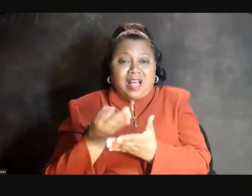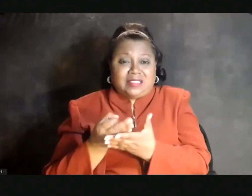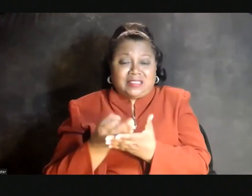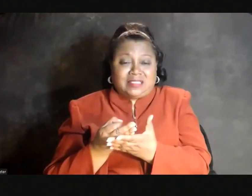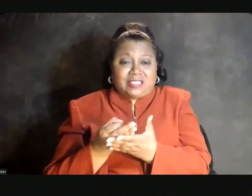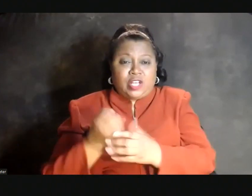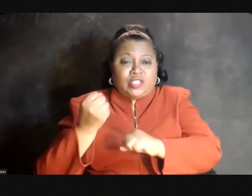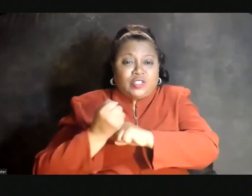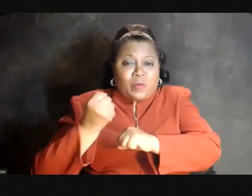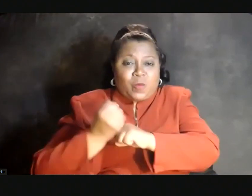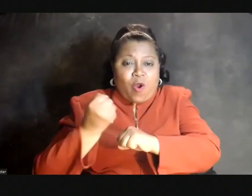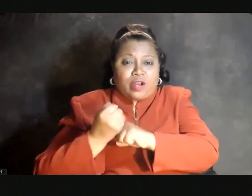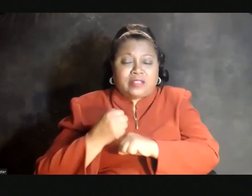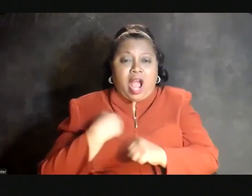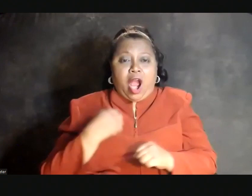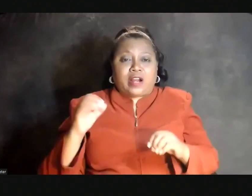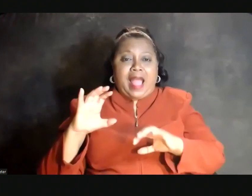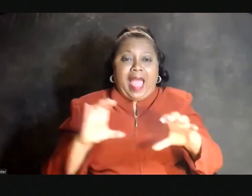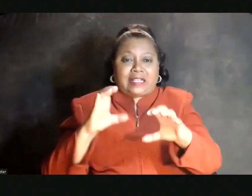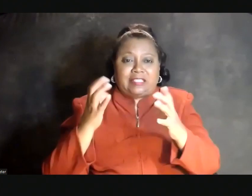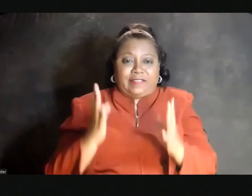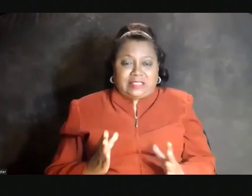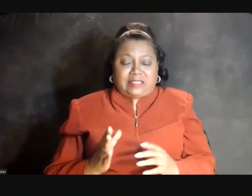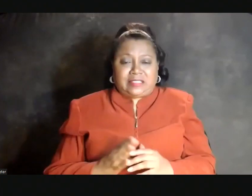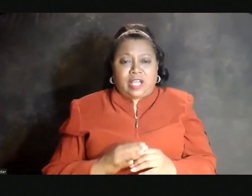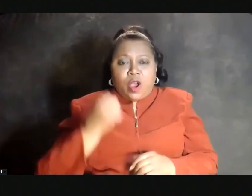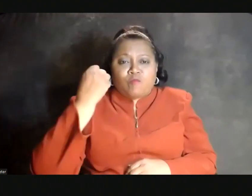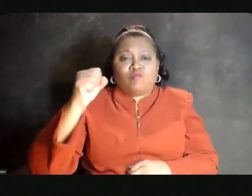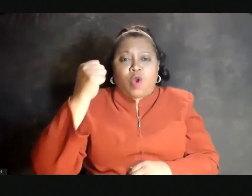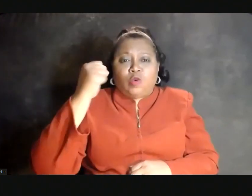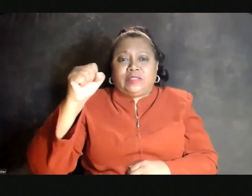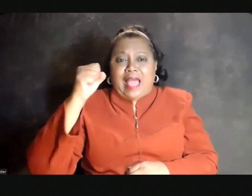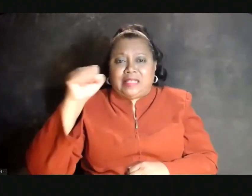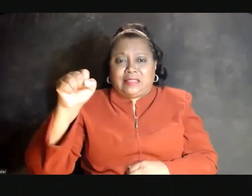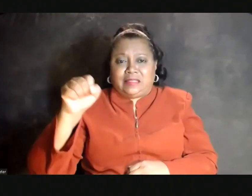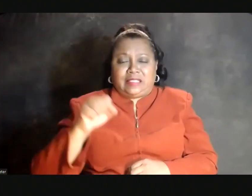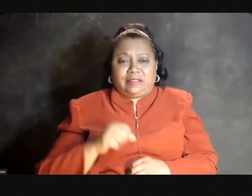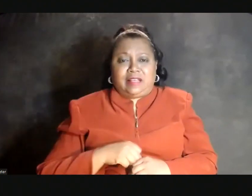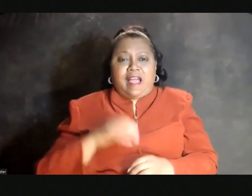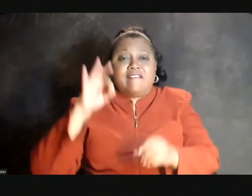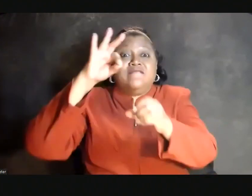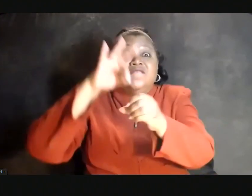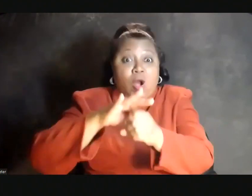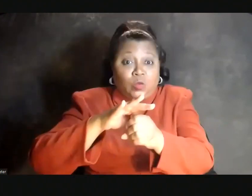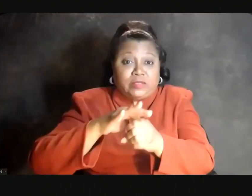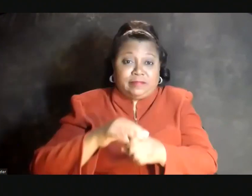Support our activists. Protest. Vote.